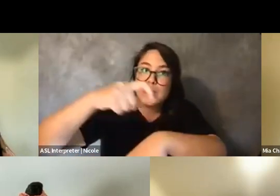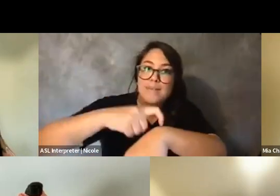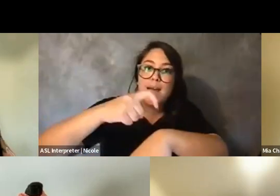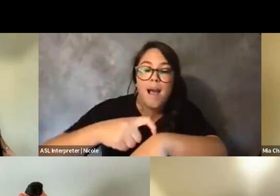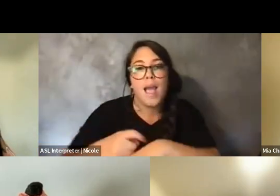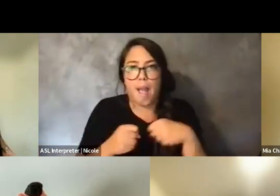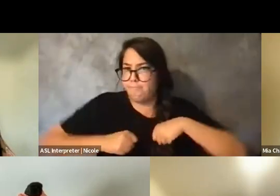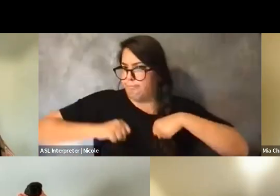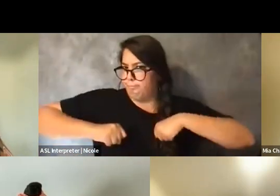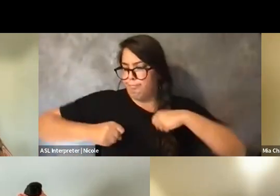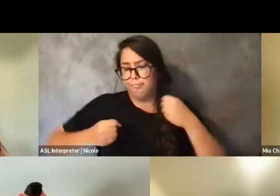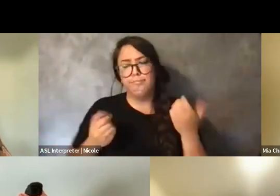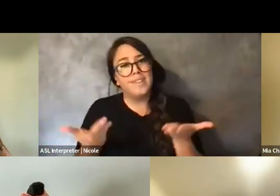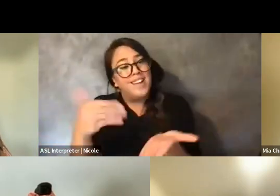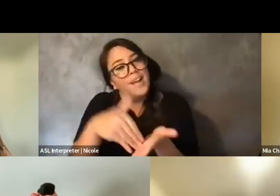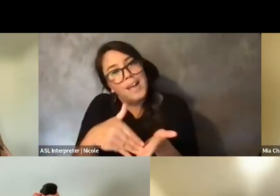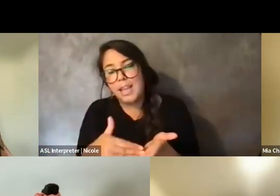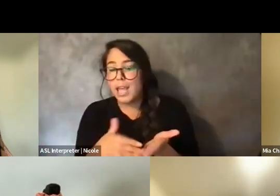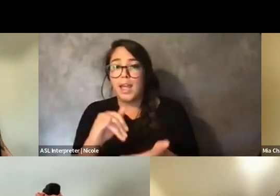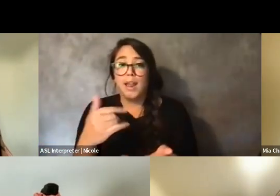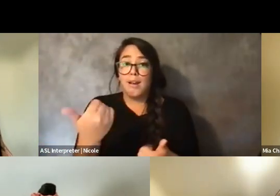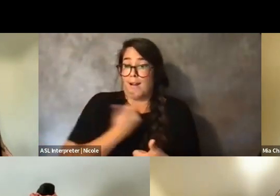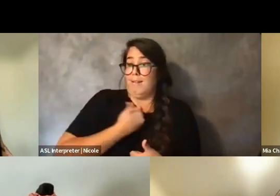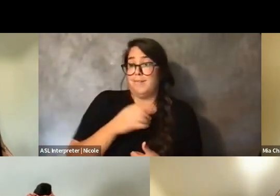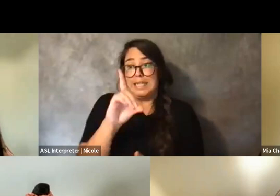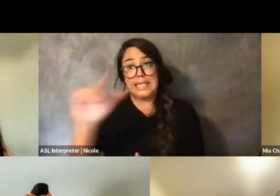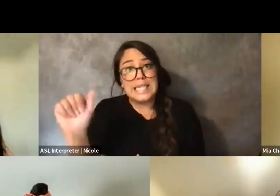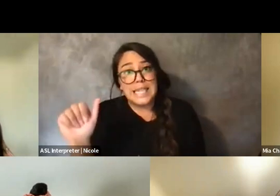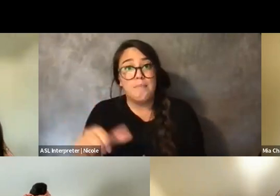I think like being disabled and chronically ill disrupts time inherently in and of itself.